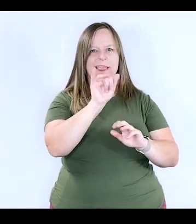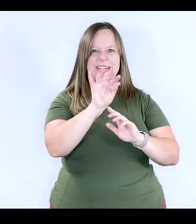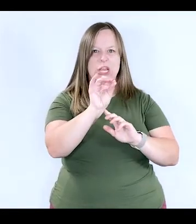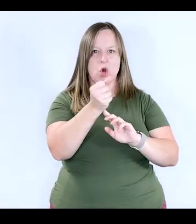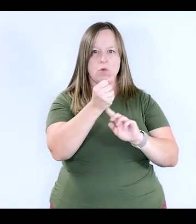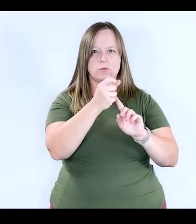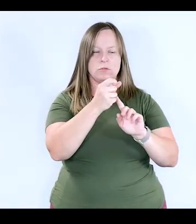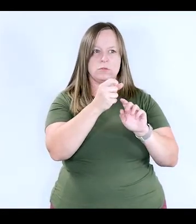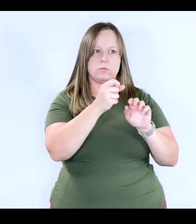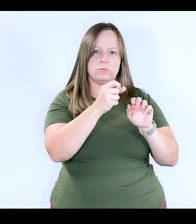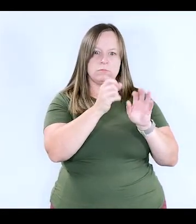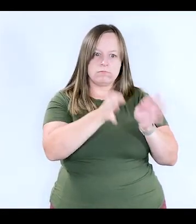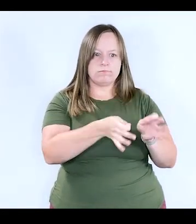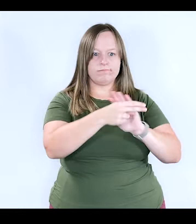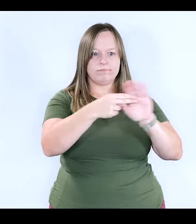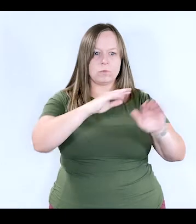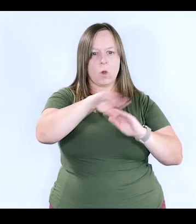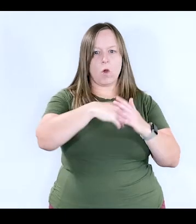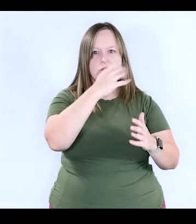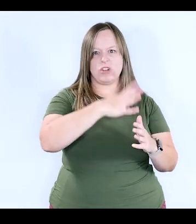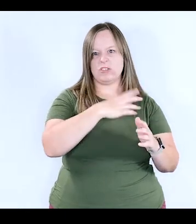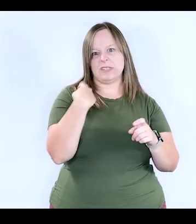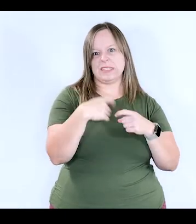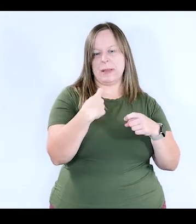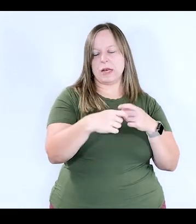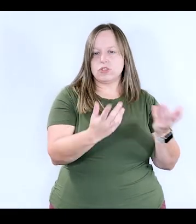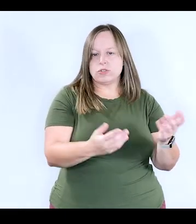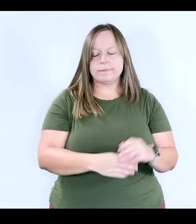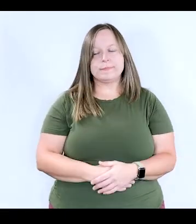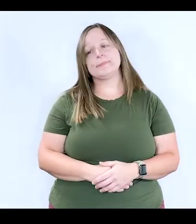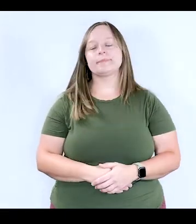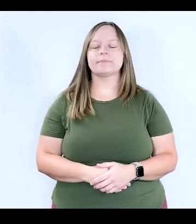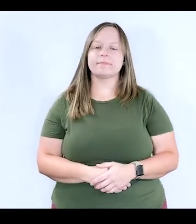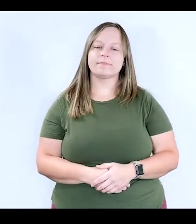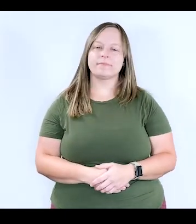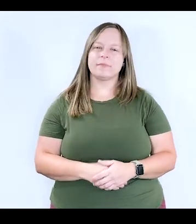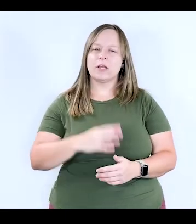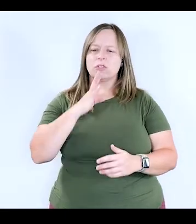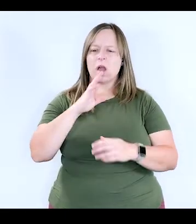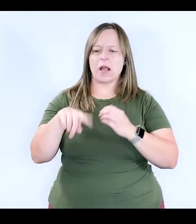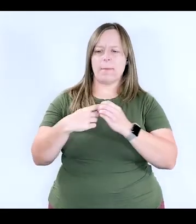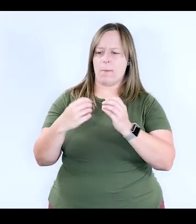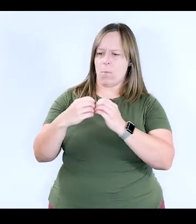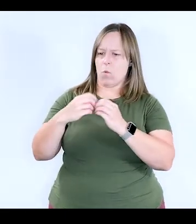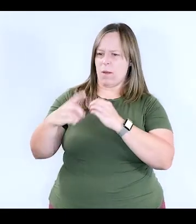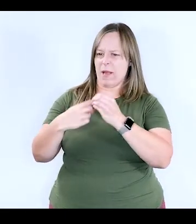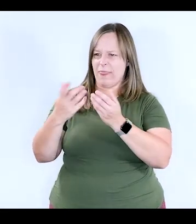is Latinos, which is used to describe all genders in Spanish. And so let's talk a little bit more about that.